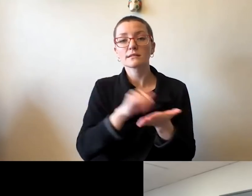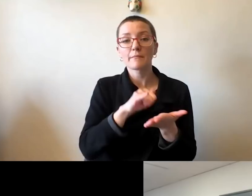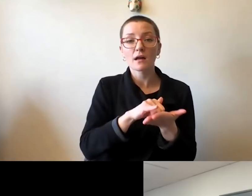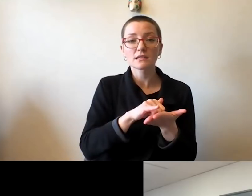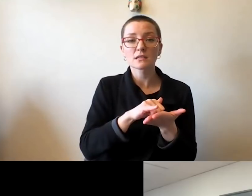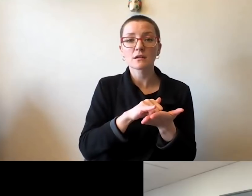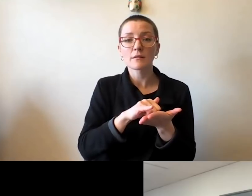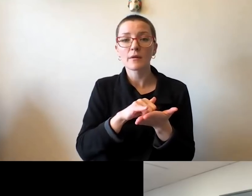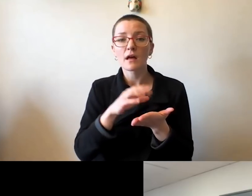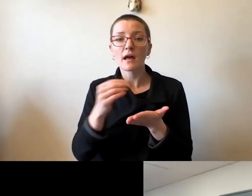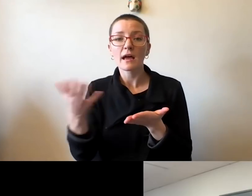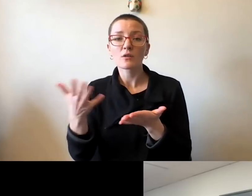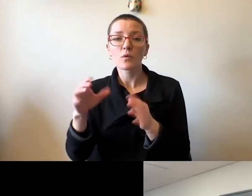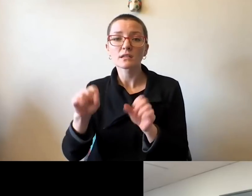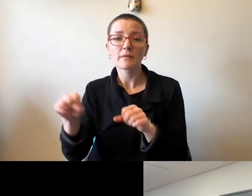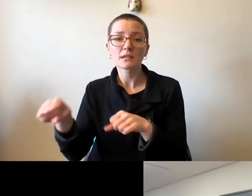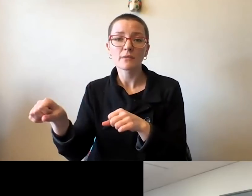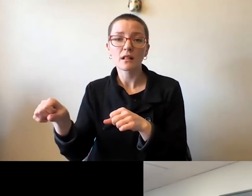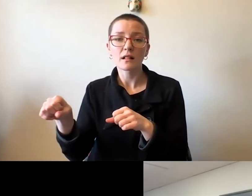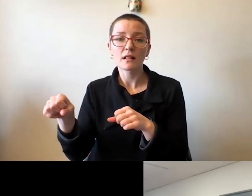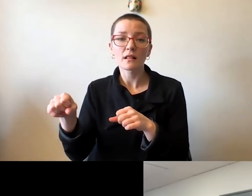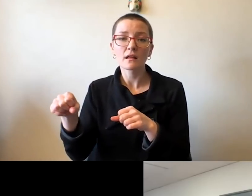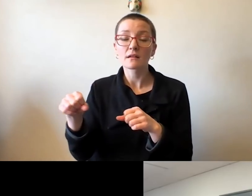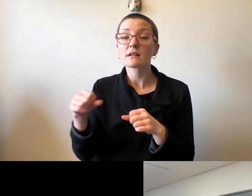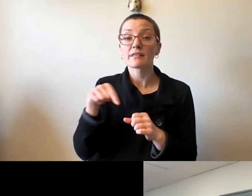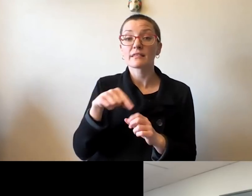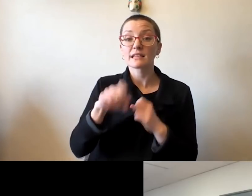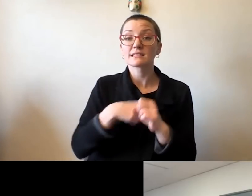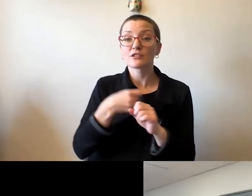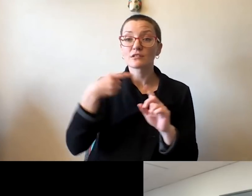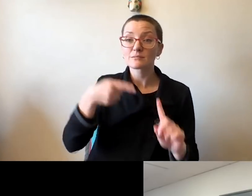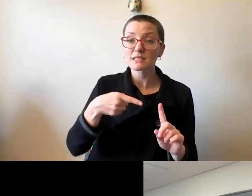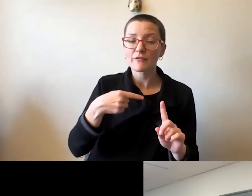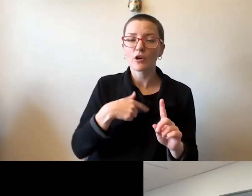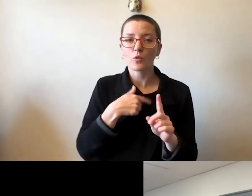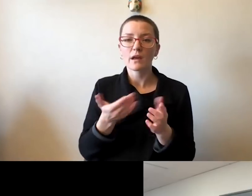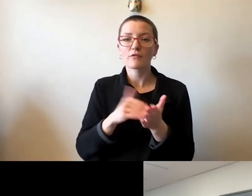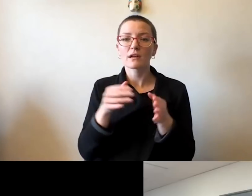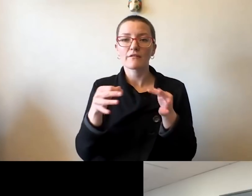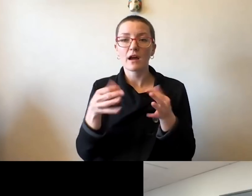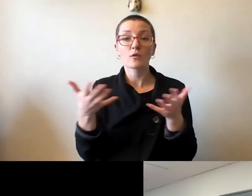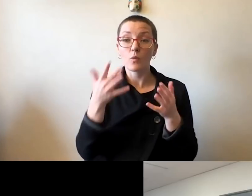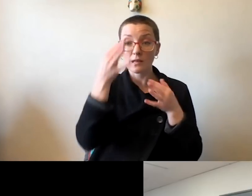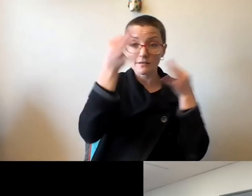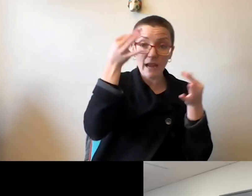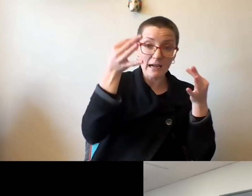And actually, this year, particular, we've redefined what's fantasy, and what can become reality.